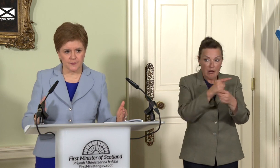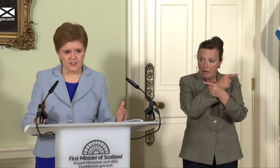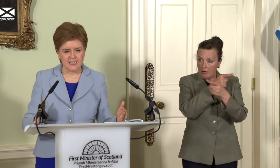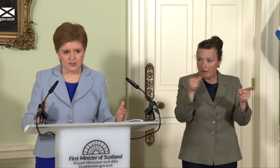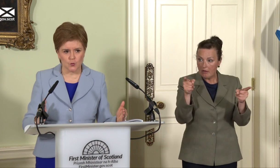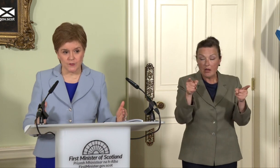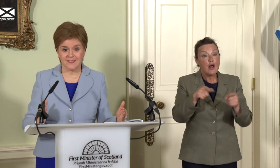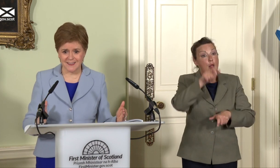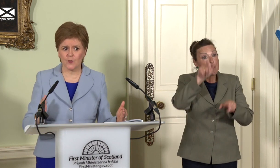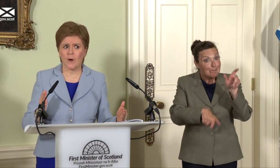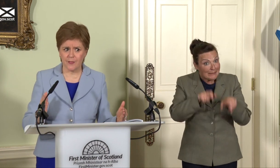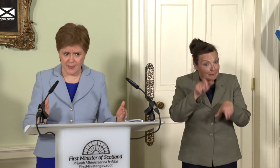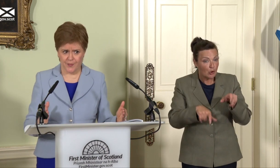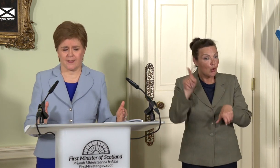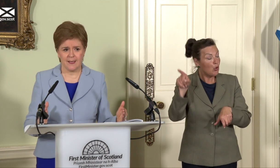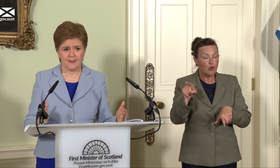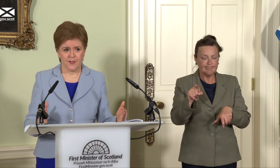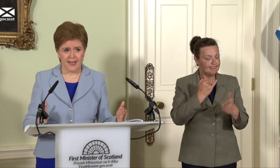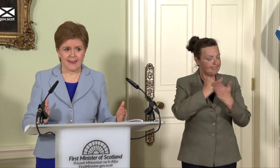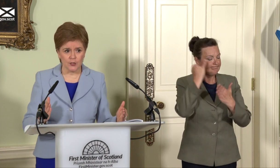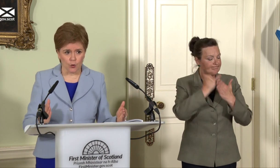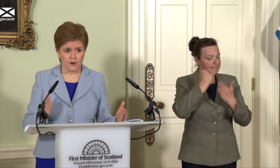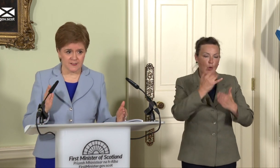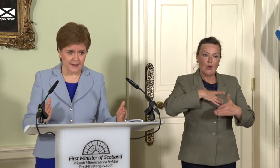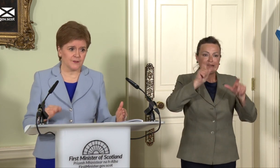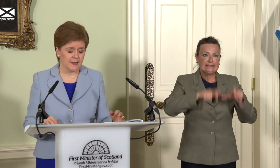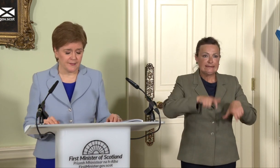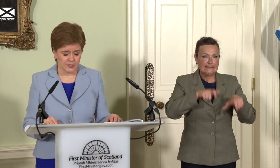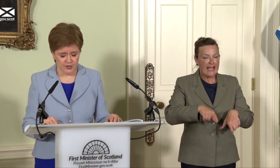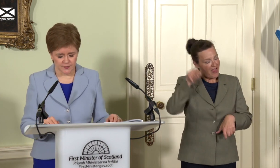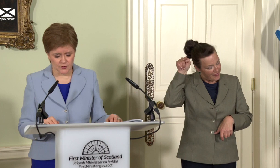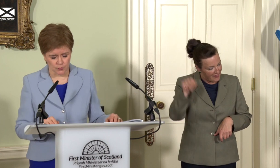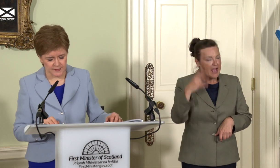the status quo to set out why they think that any longer serves the interests of Scotland.